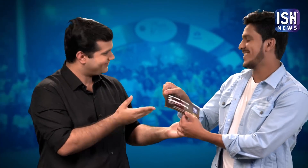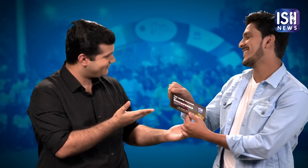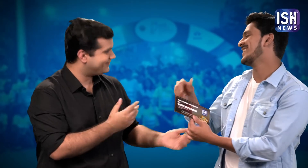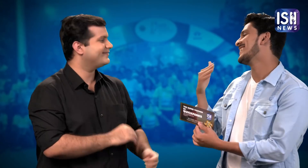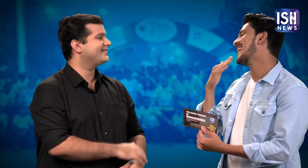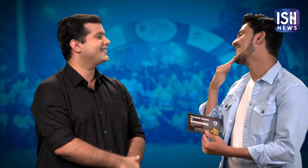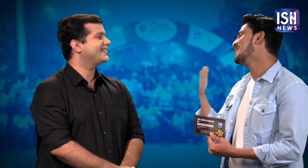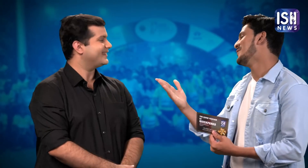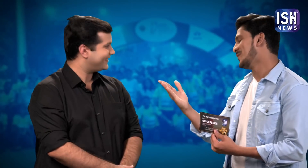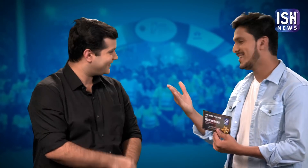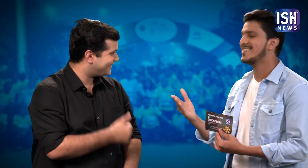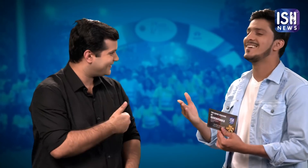Thank you!